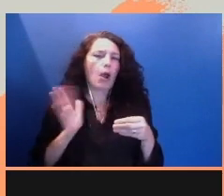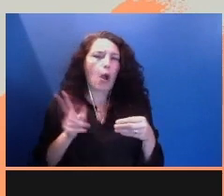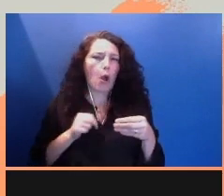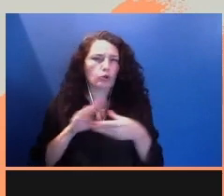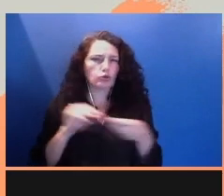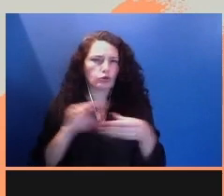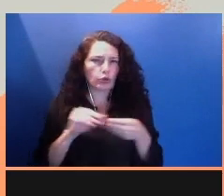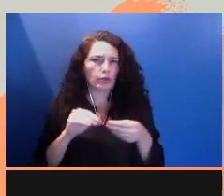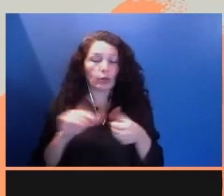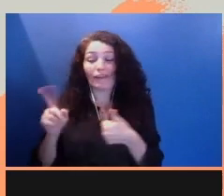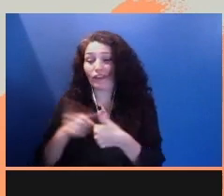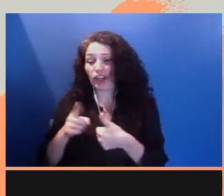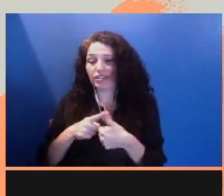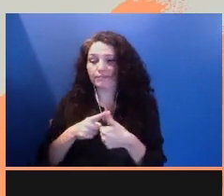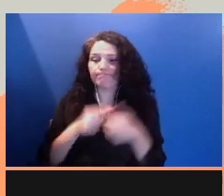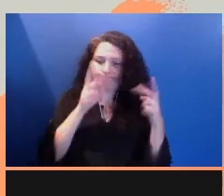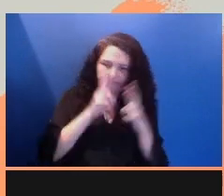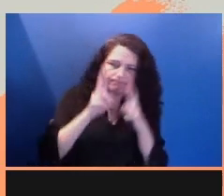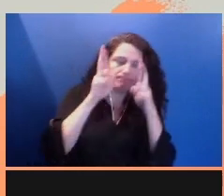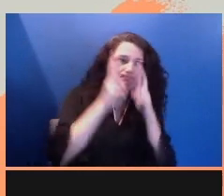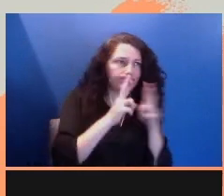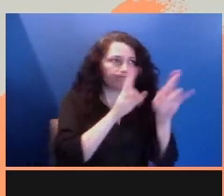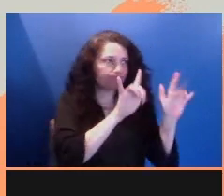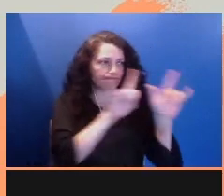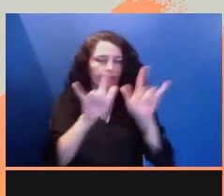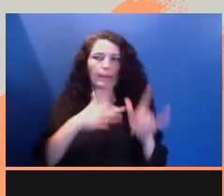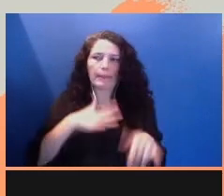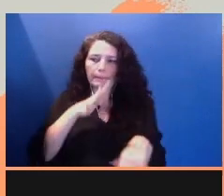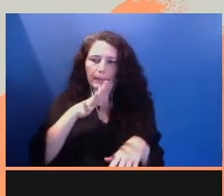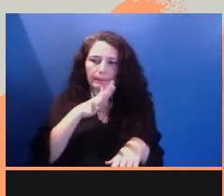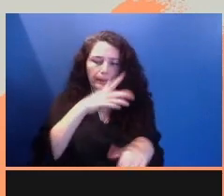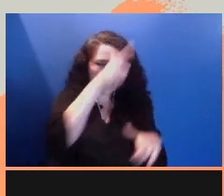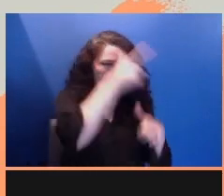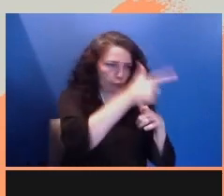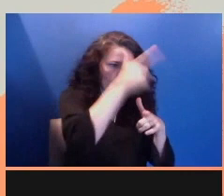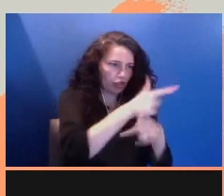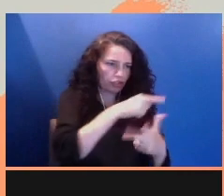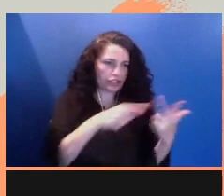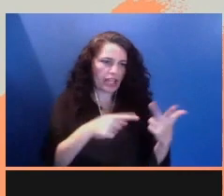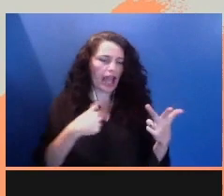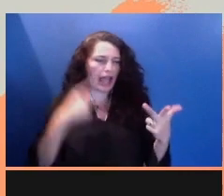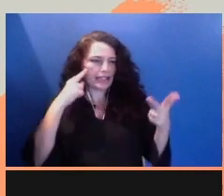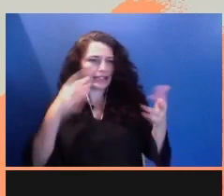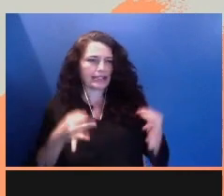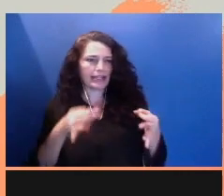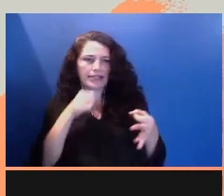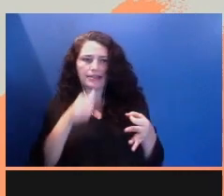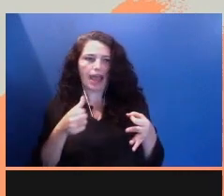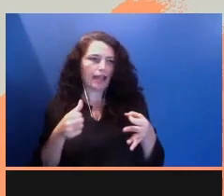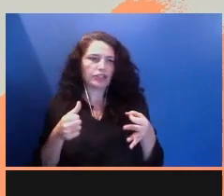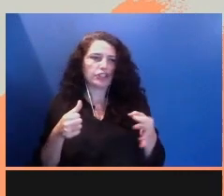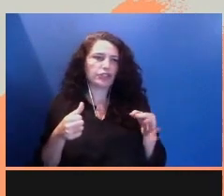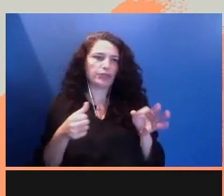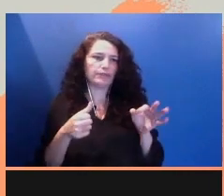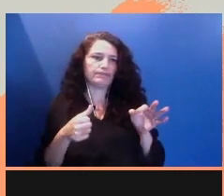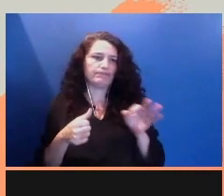for my mother and brothers. Although I was young, I also made a choice not to denounce my stepfather, agreeing to my mother's silence